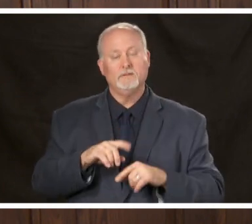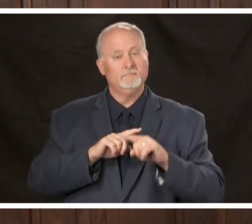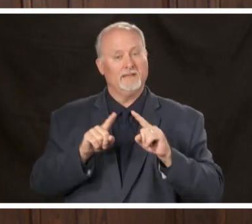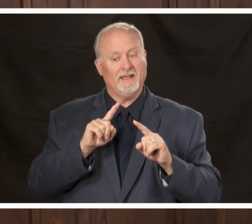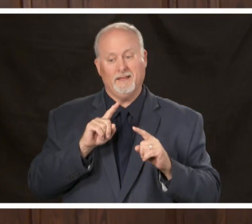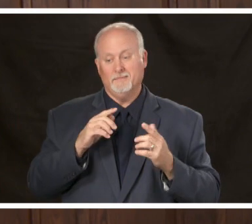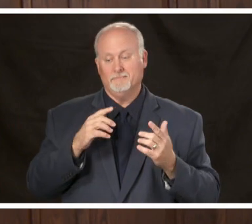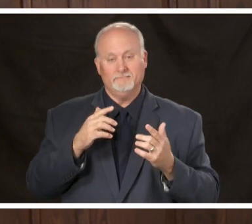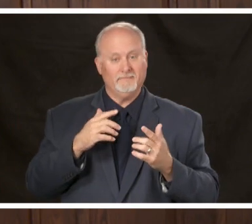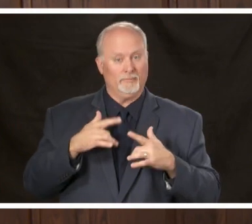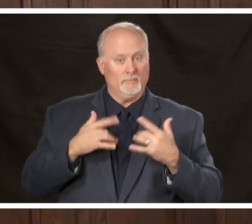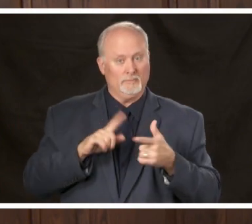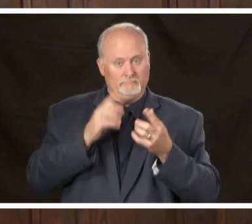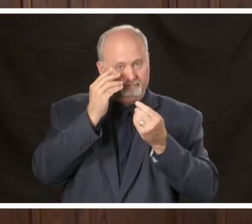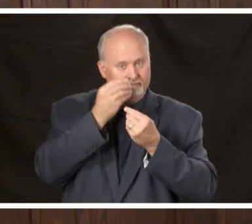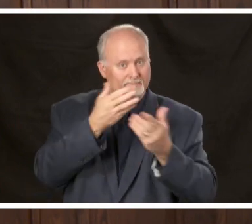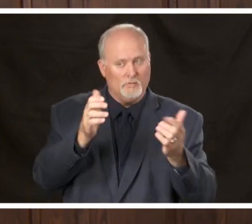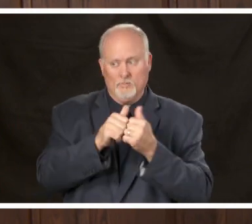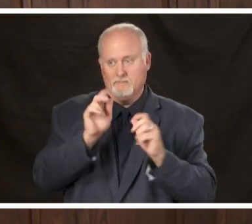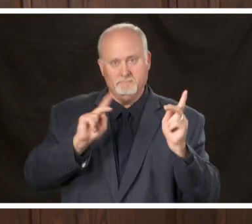be able to share that information with the public and we're going to continue